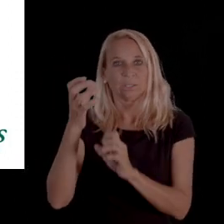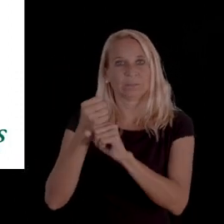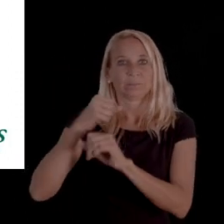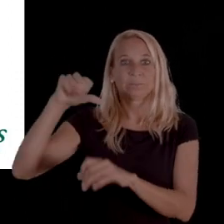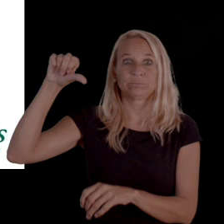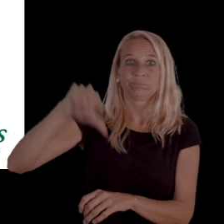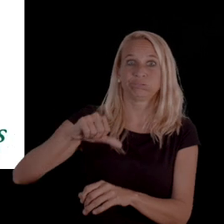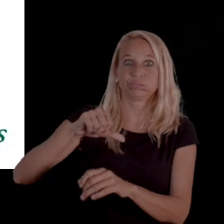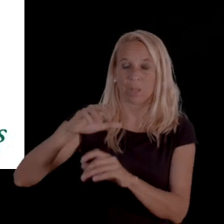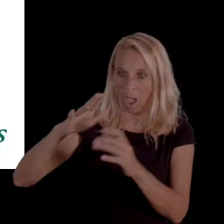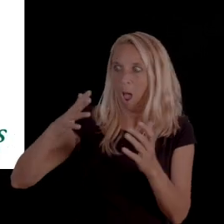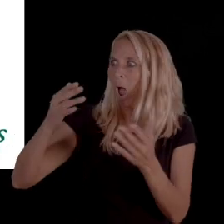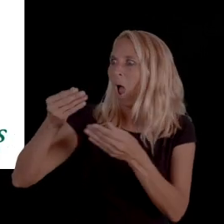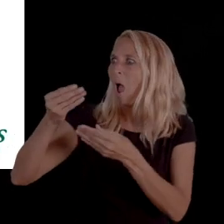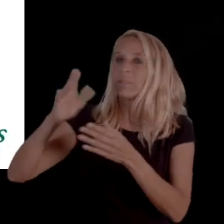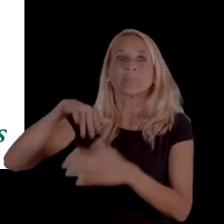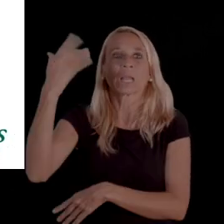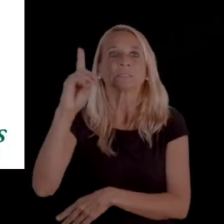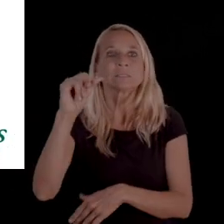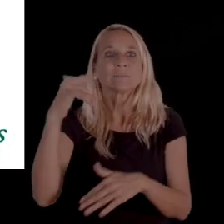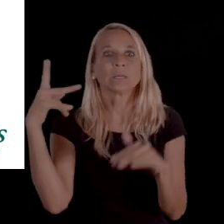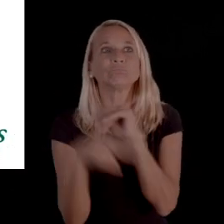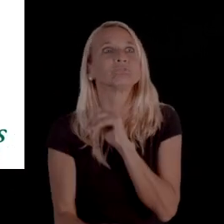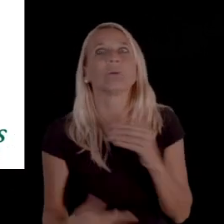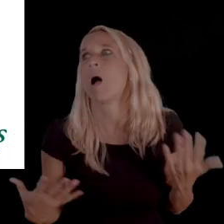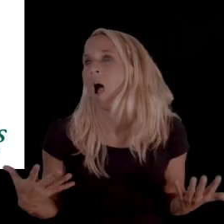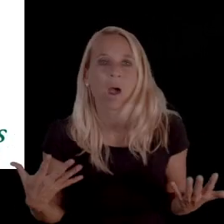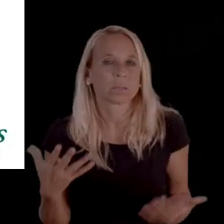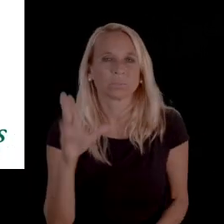and then be told that the next day the service is going to be stopped.